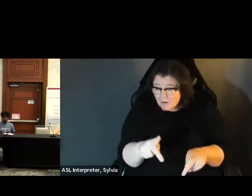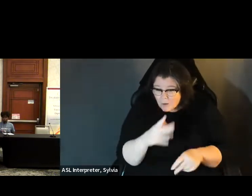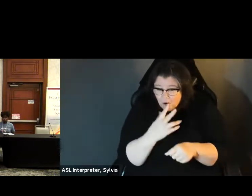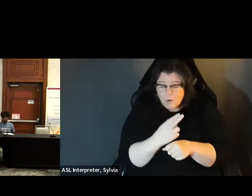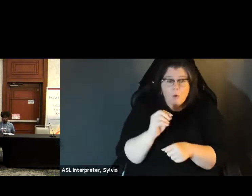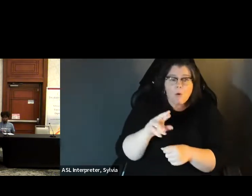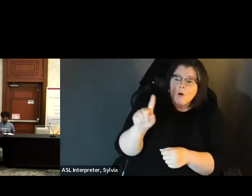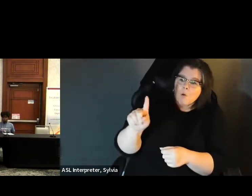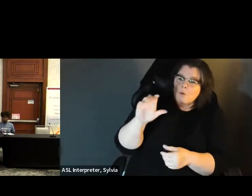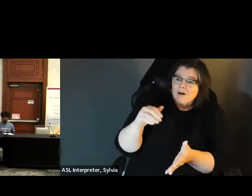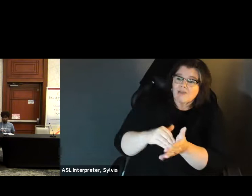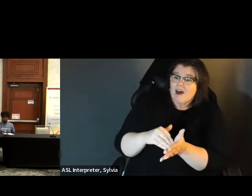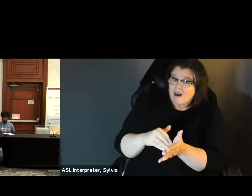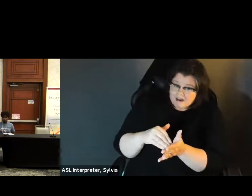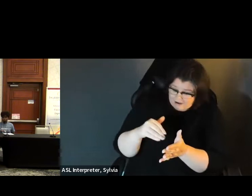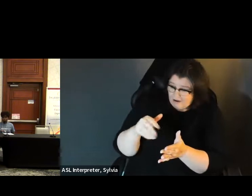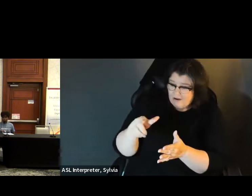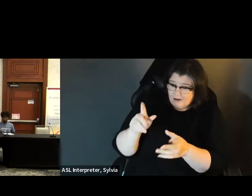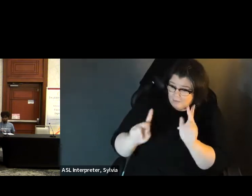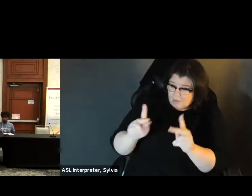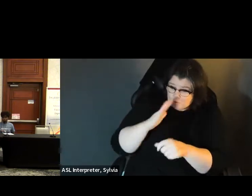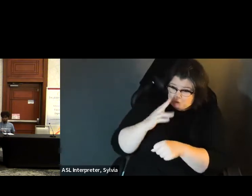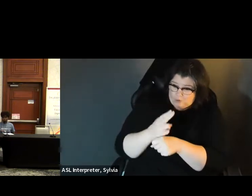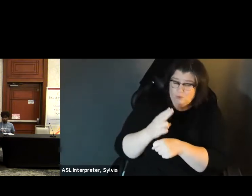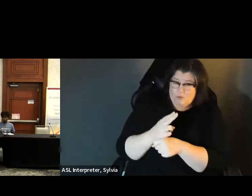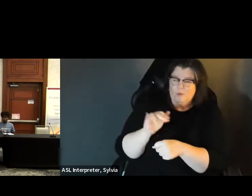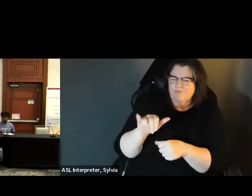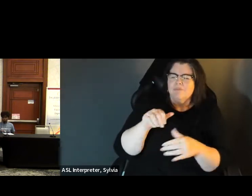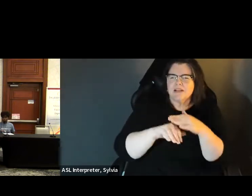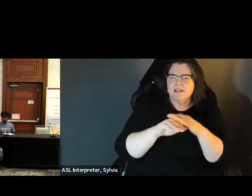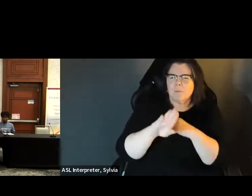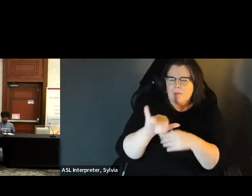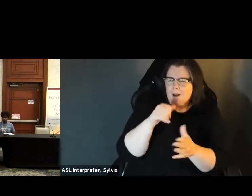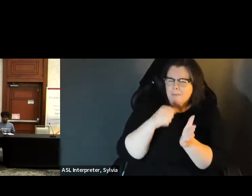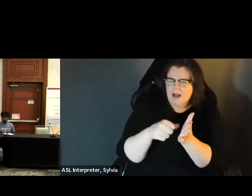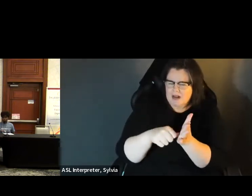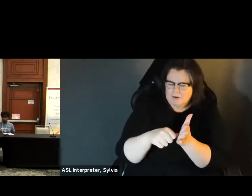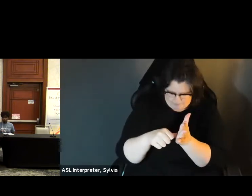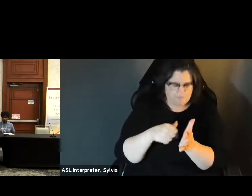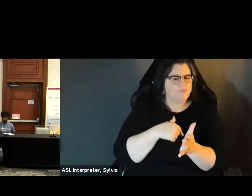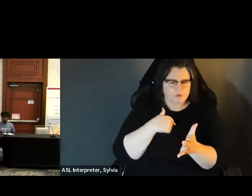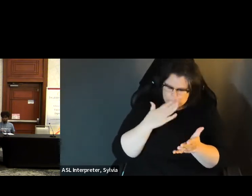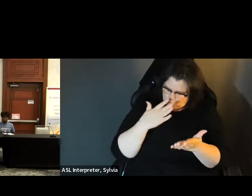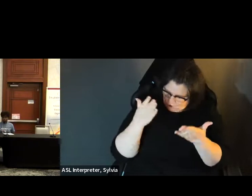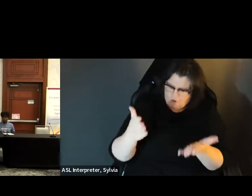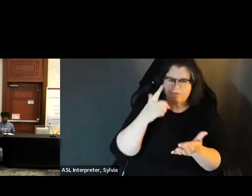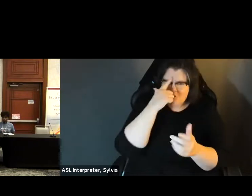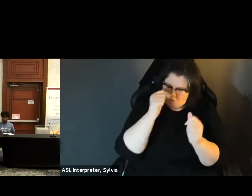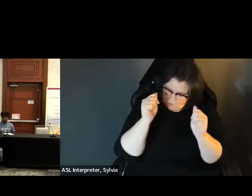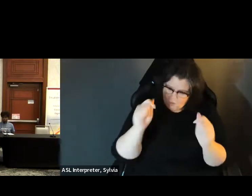that are using it, that's even better. But ultimately, we will provide an accessible vote by mail option to the voters of our county, as will every county in the state of